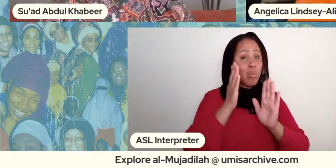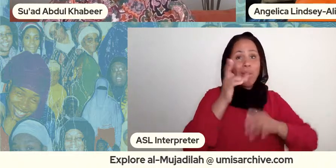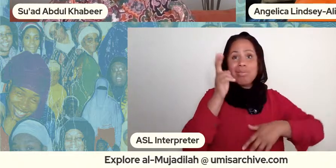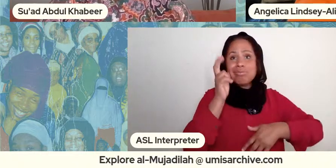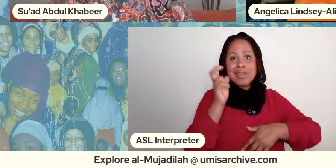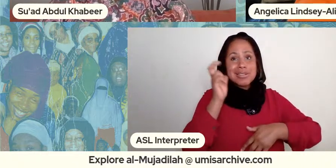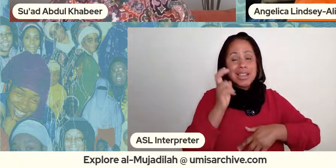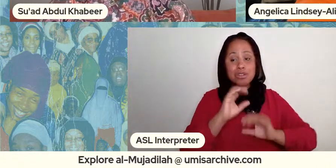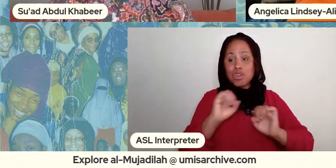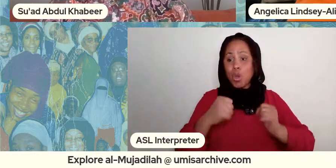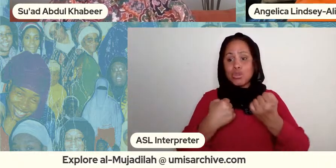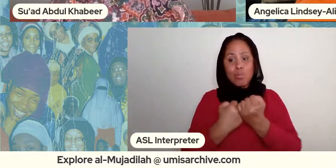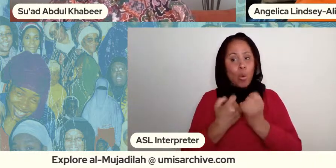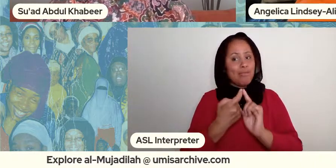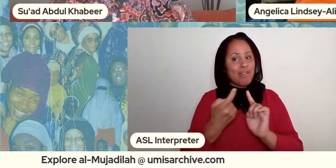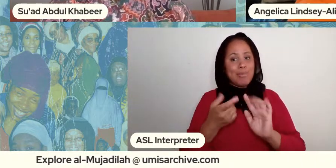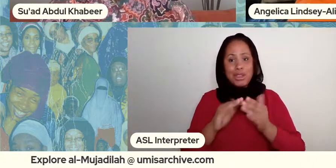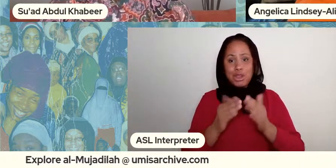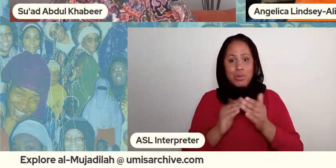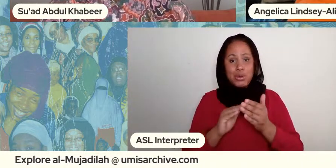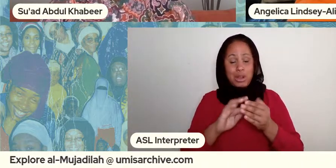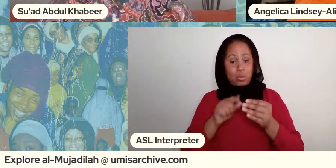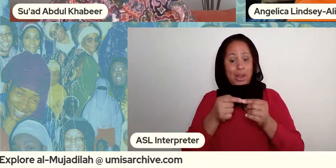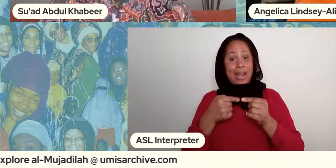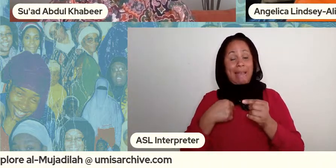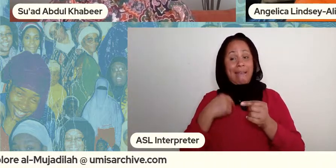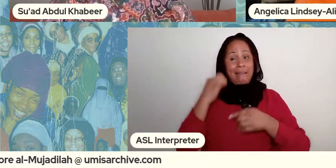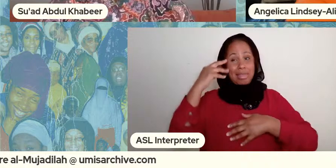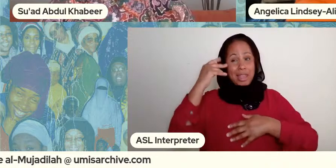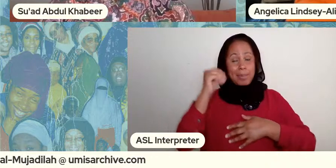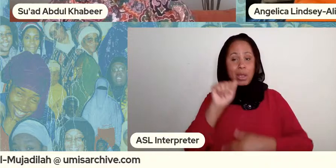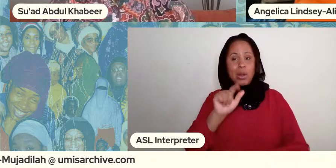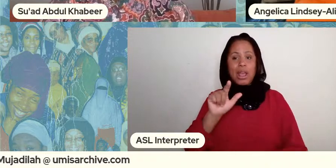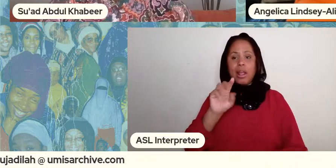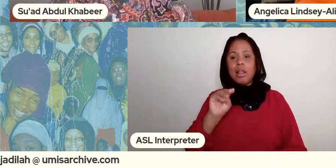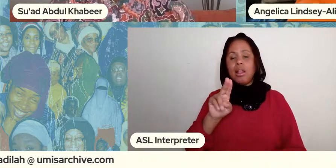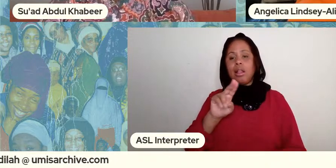so i think when i think about al mujadillah in my life and my work it's the nameless faceless